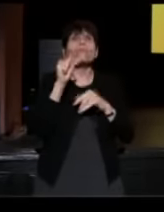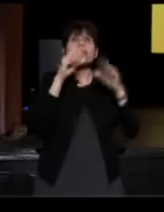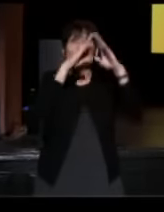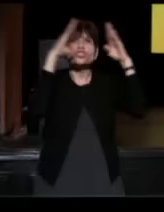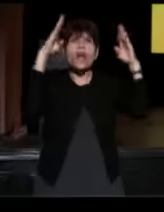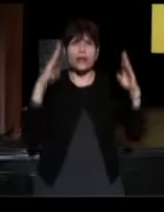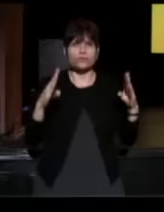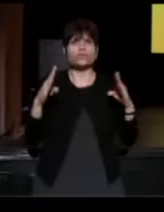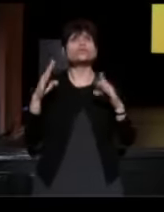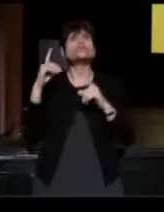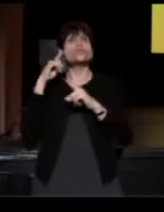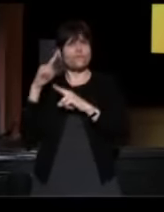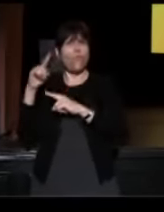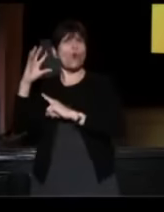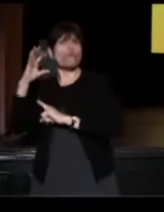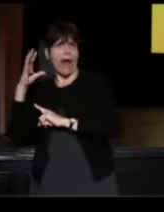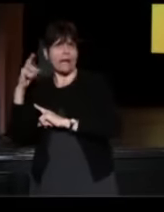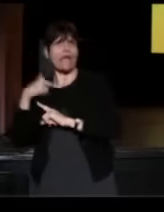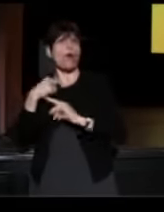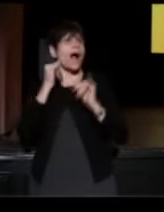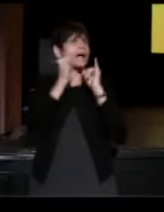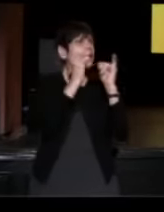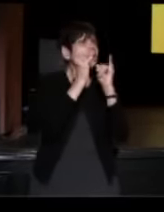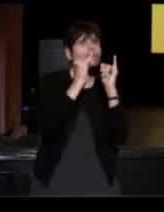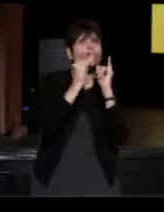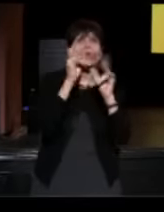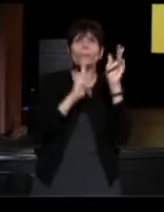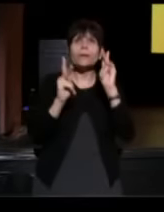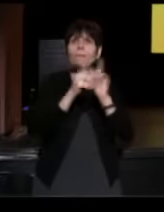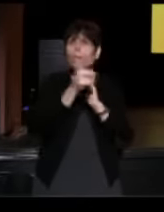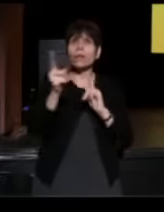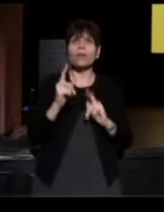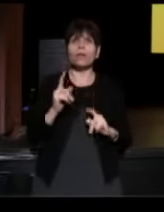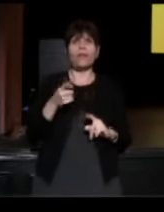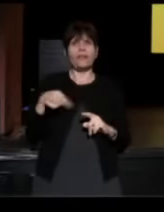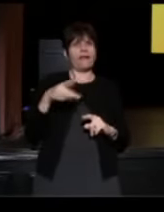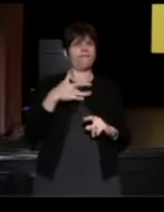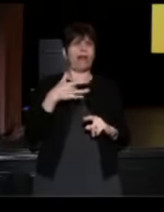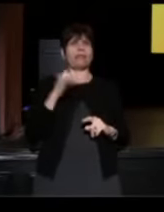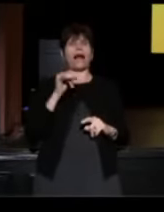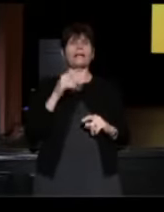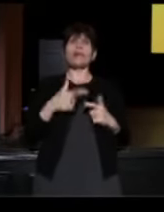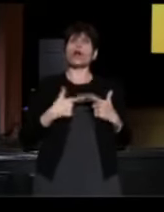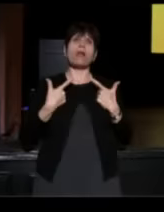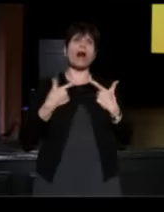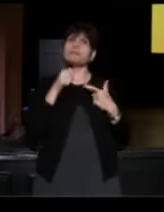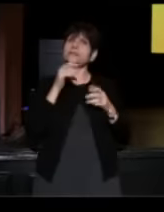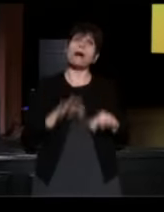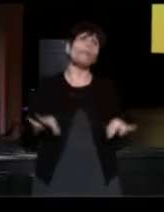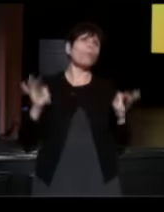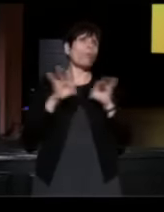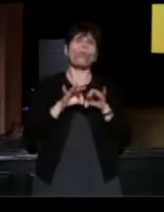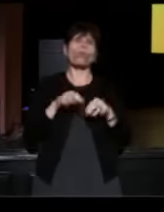I would interview people, who often felt like their lives didn't matter, that sitting there and asking them, "Who are you?,